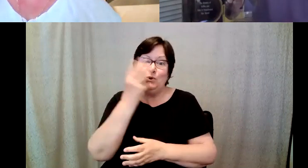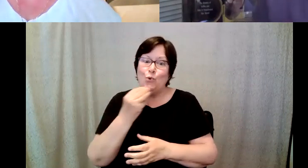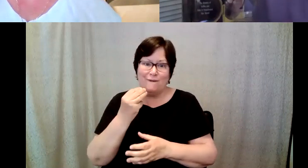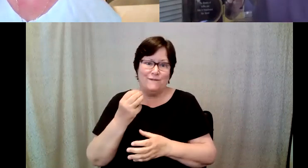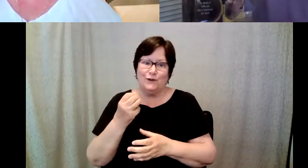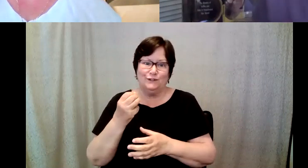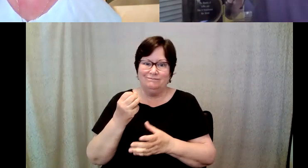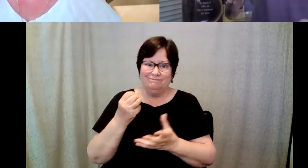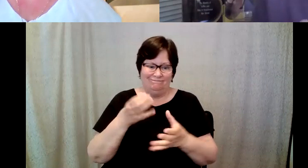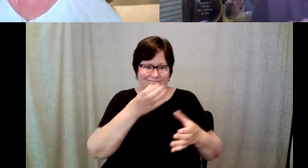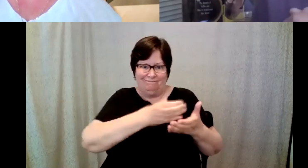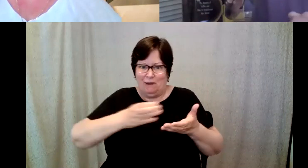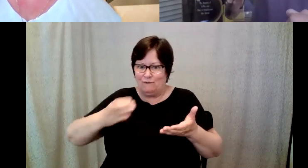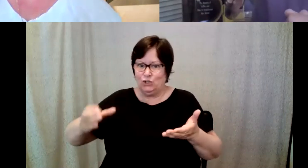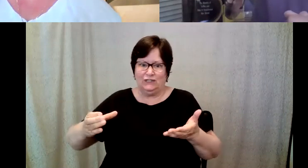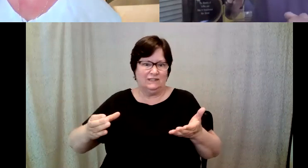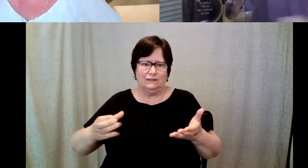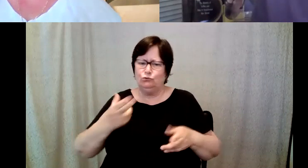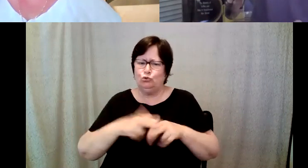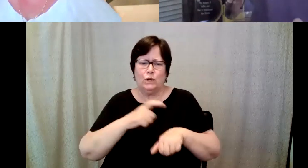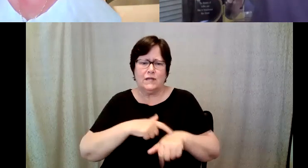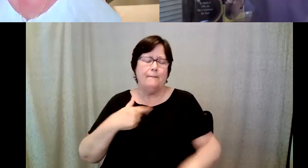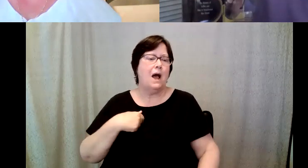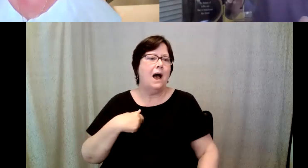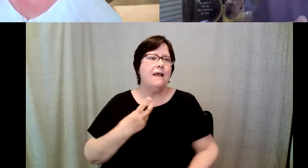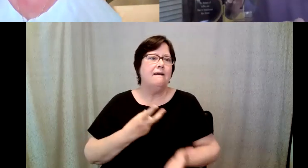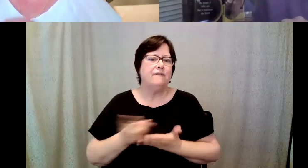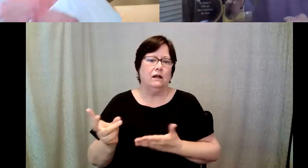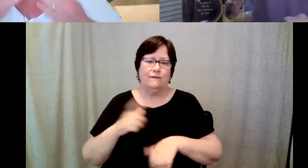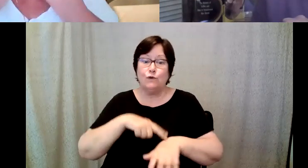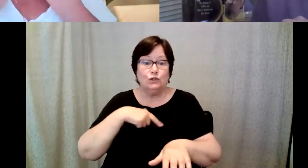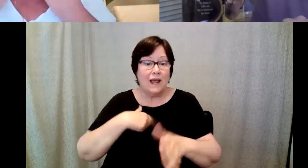D. Major Cohen: I failed I failed the first time. D. Major Cohen: And I was.